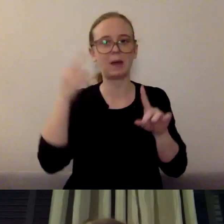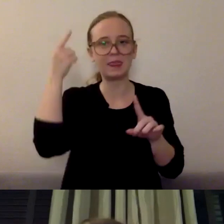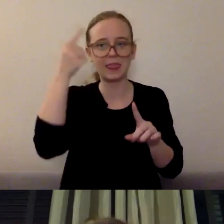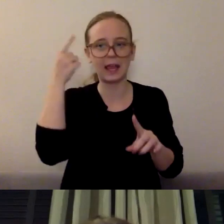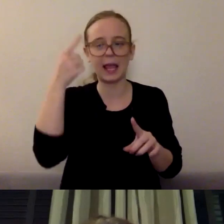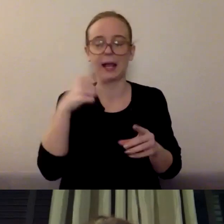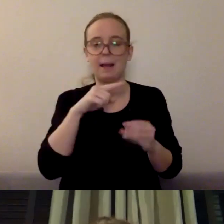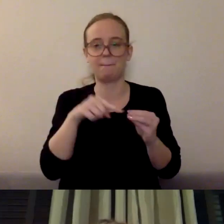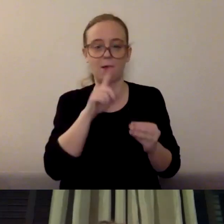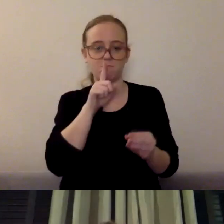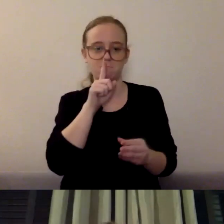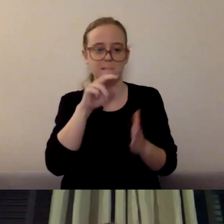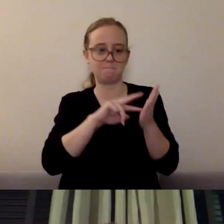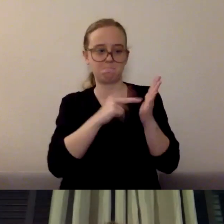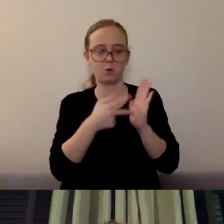or sometimes for me, the purpose of my heart,